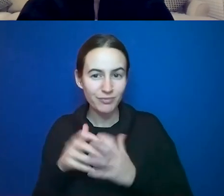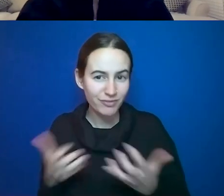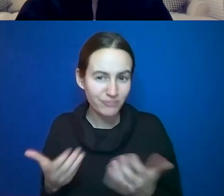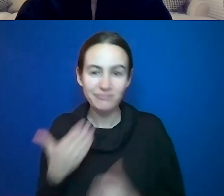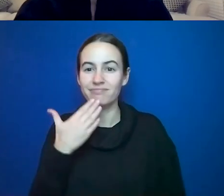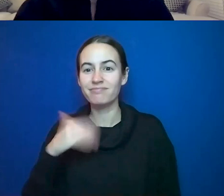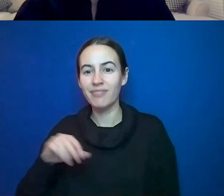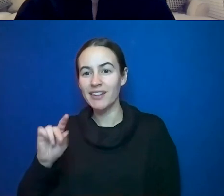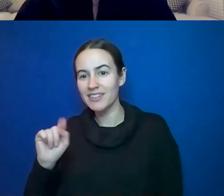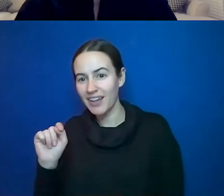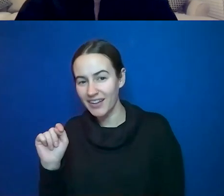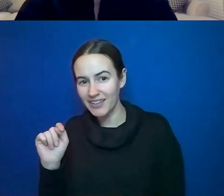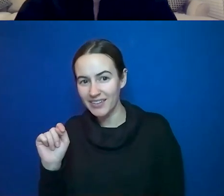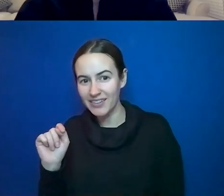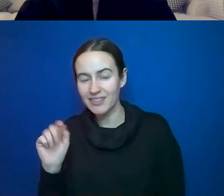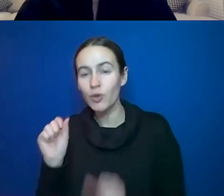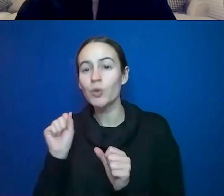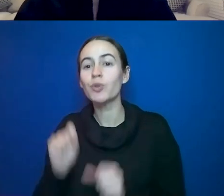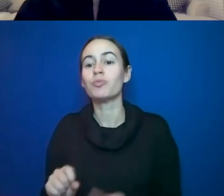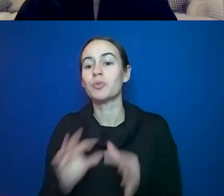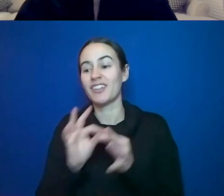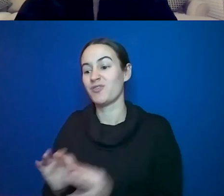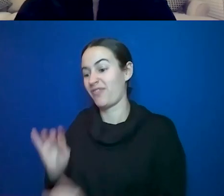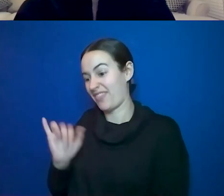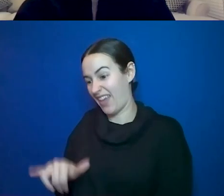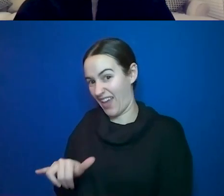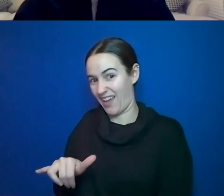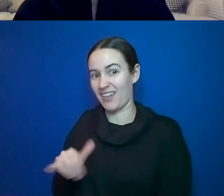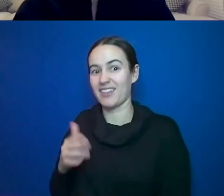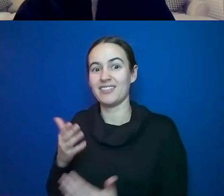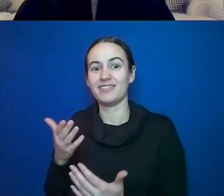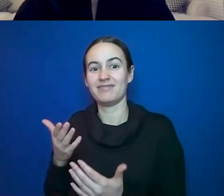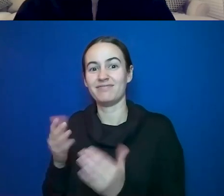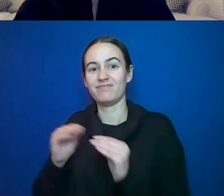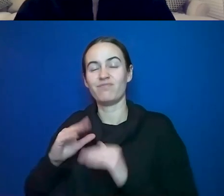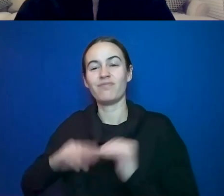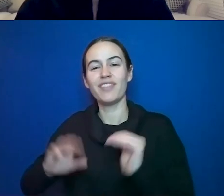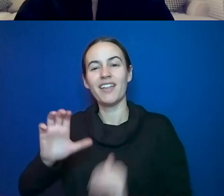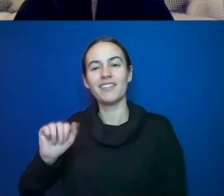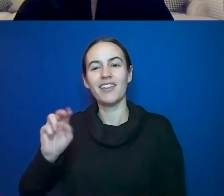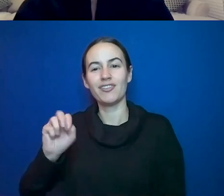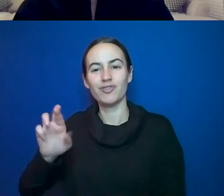colon cancer itself. We believe